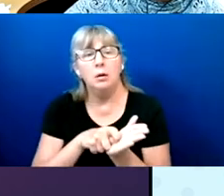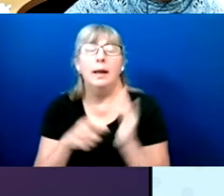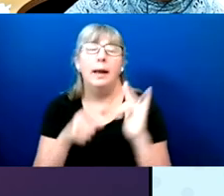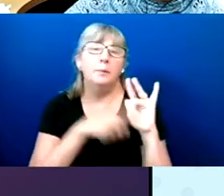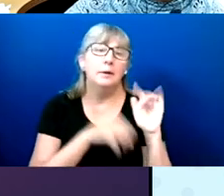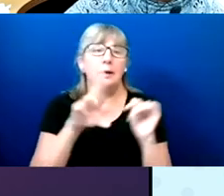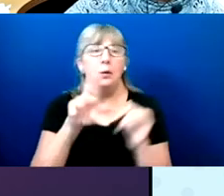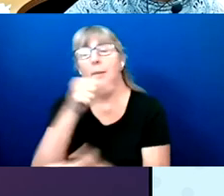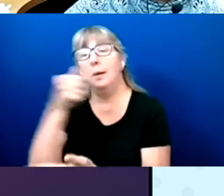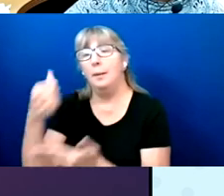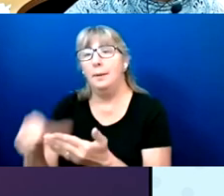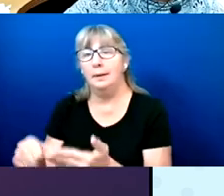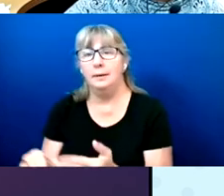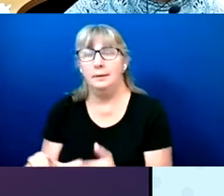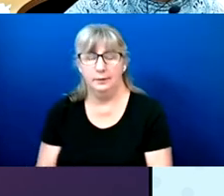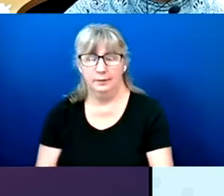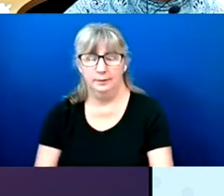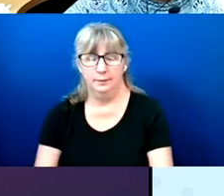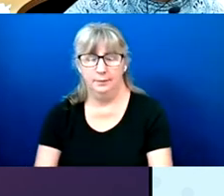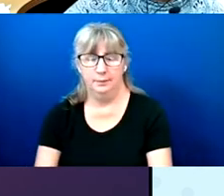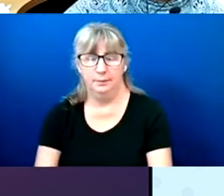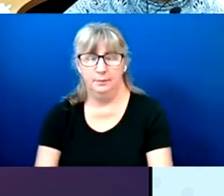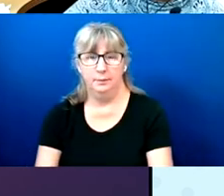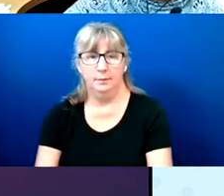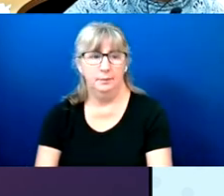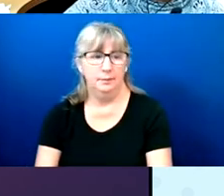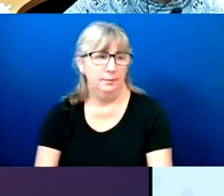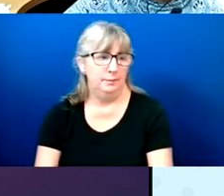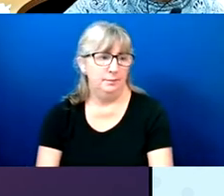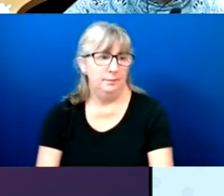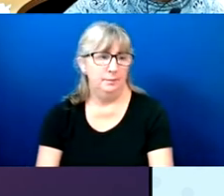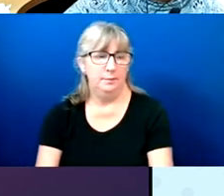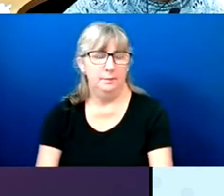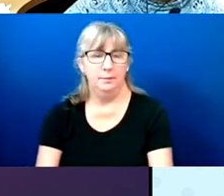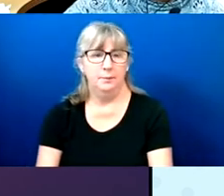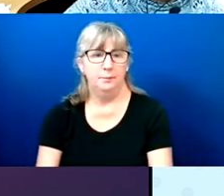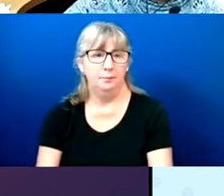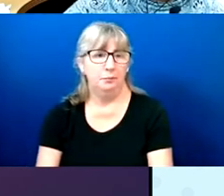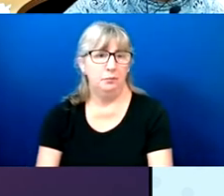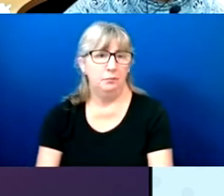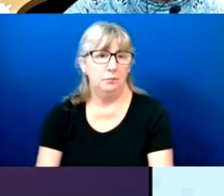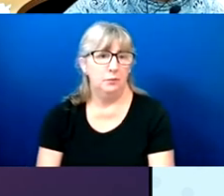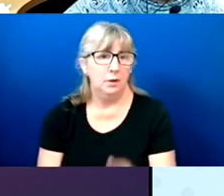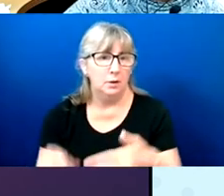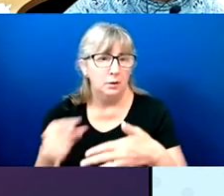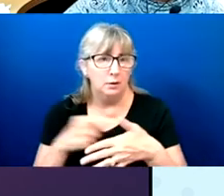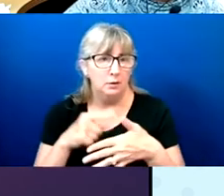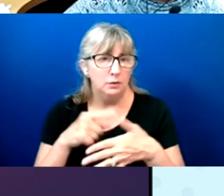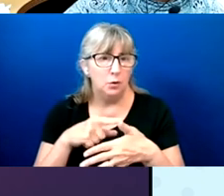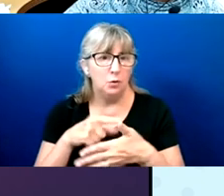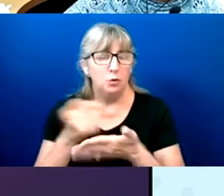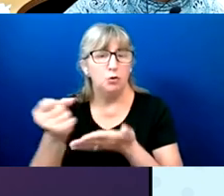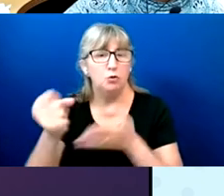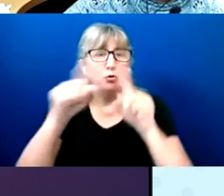Screen reader was at 35%. CCTV was at 7%.